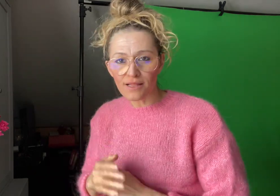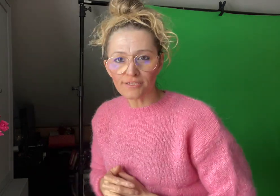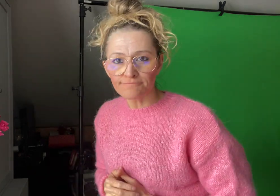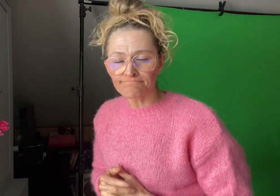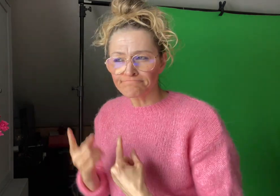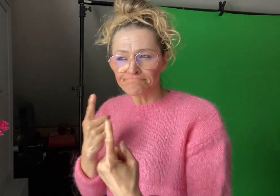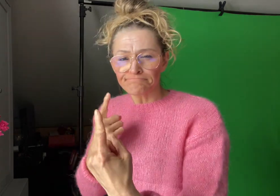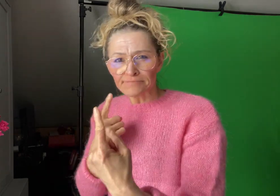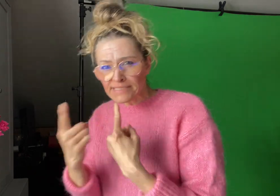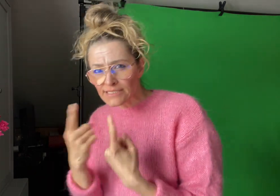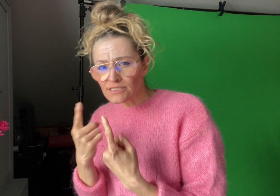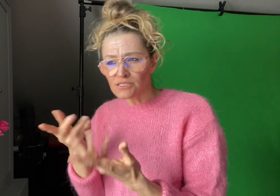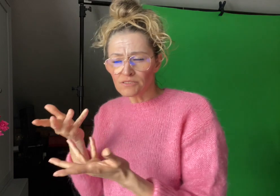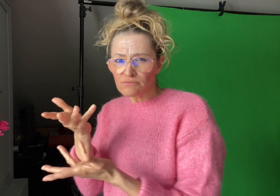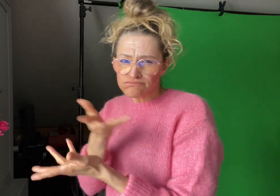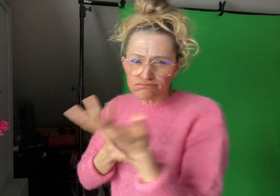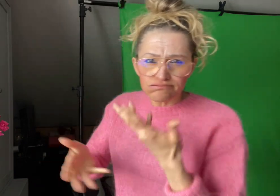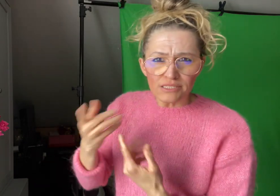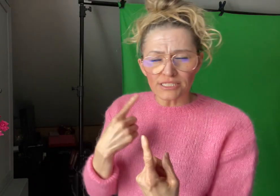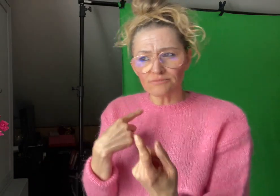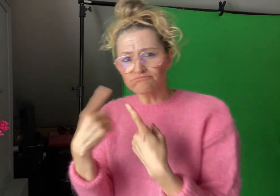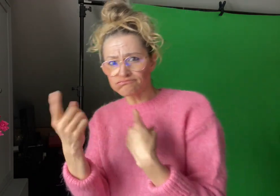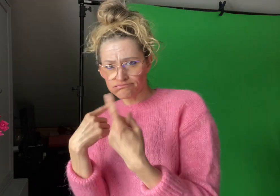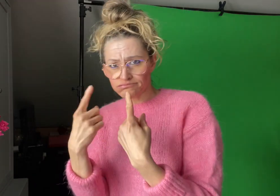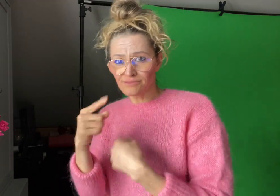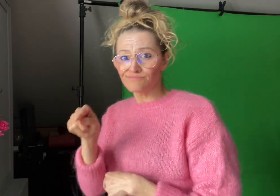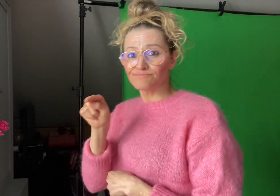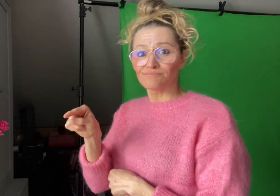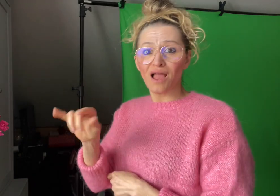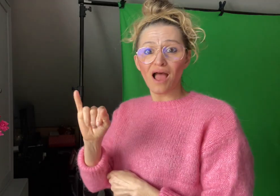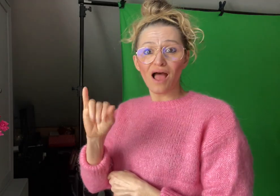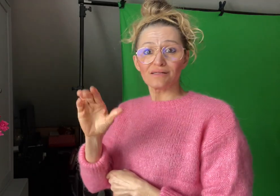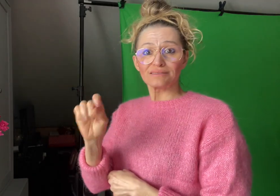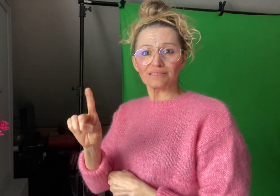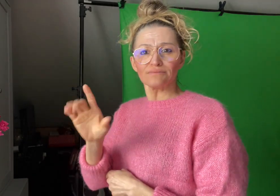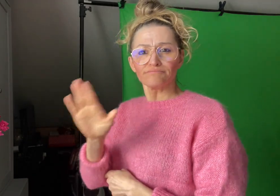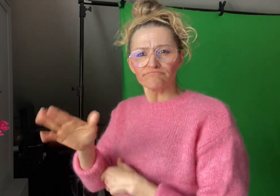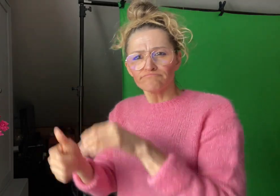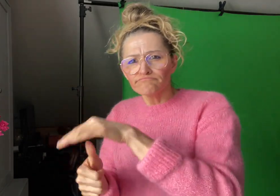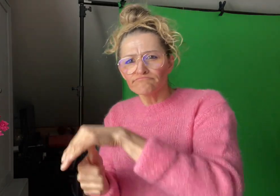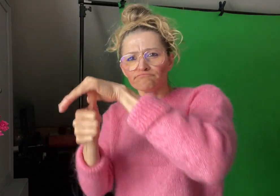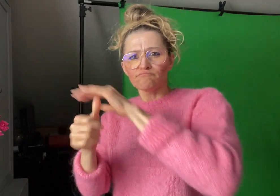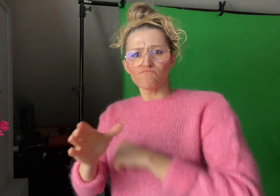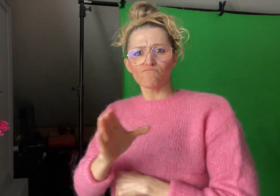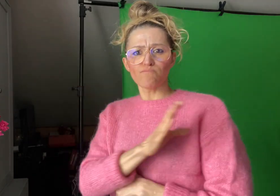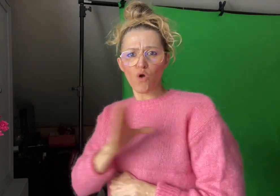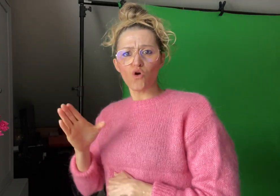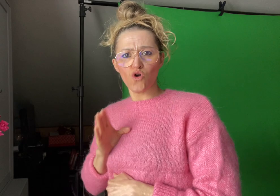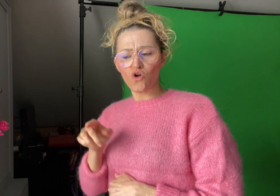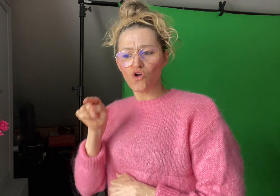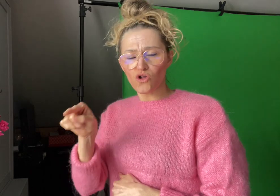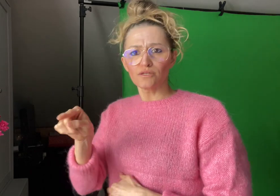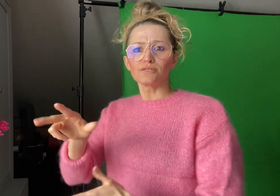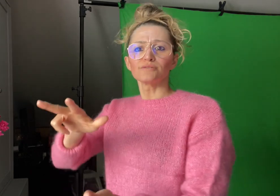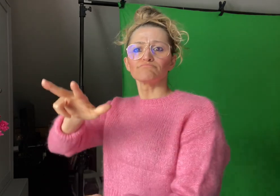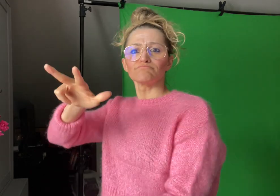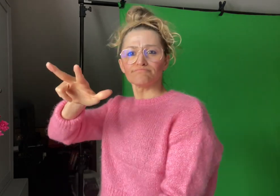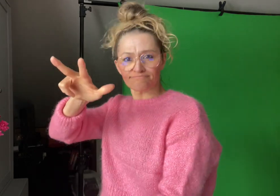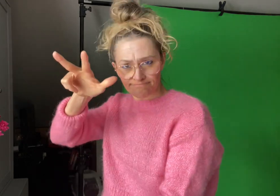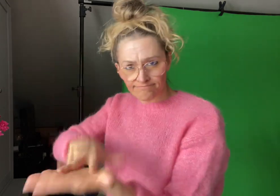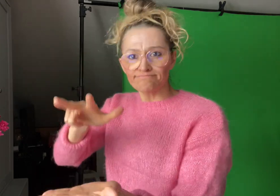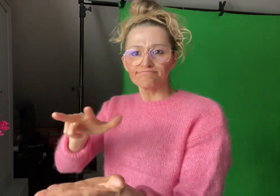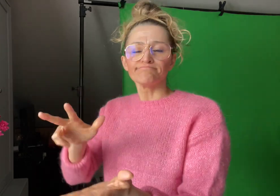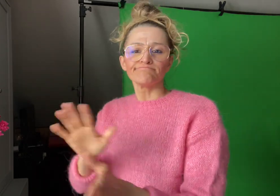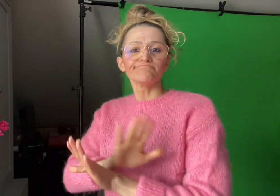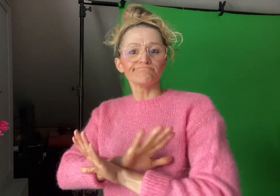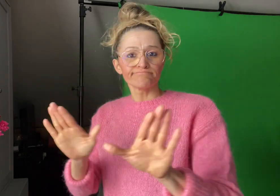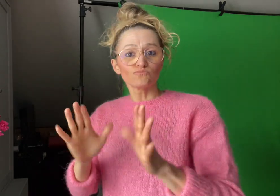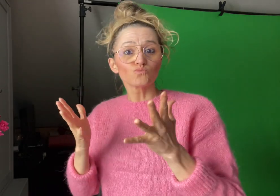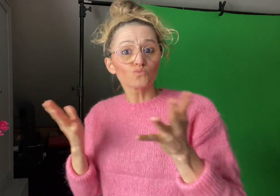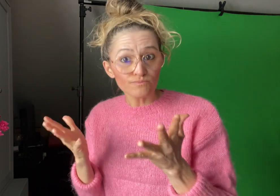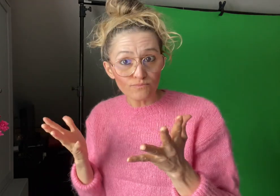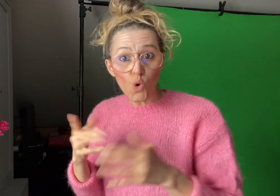Deaflympics in Brazil. After discussion, the ICSD Executive Board